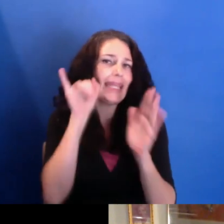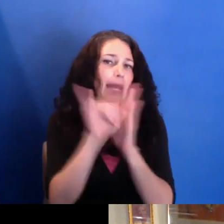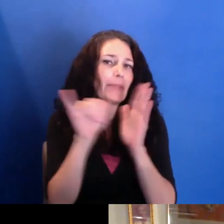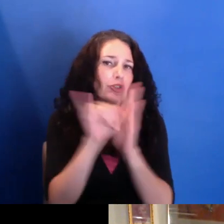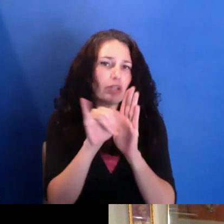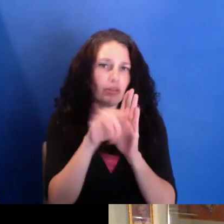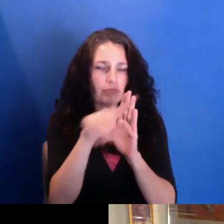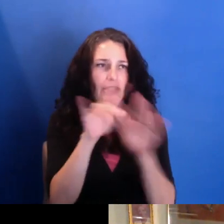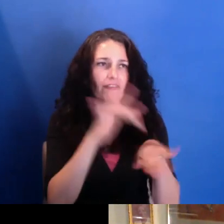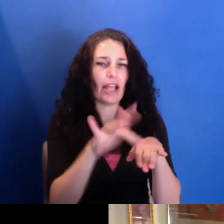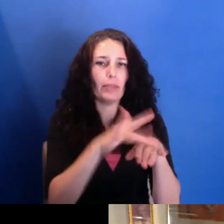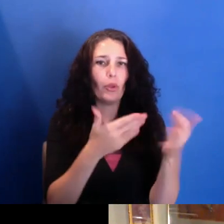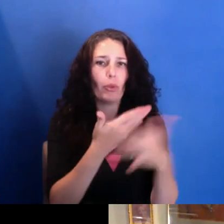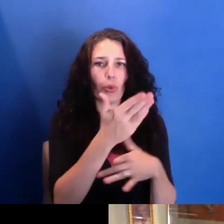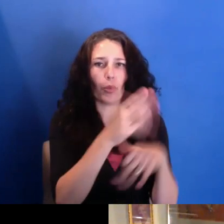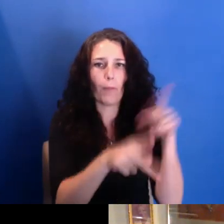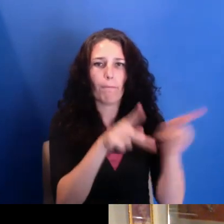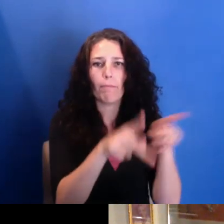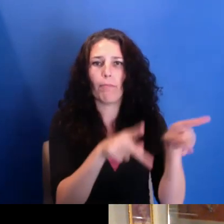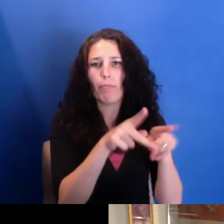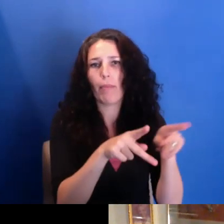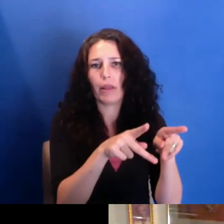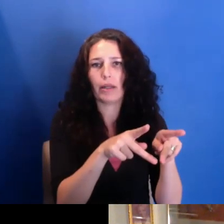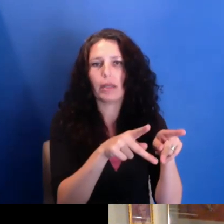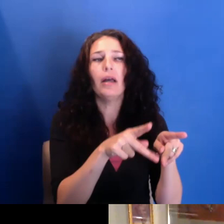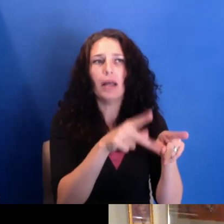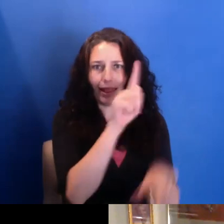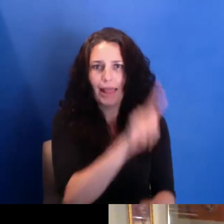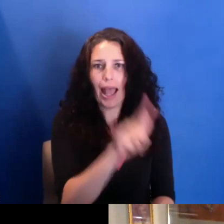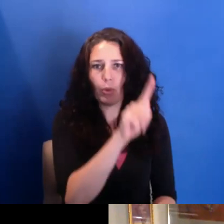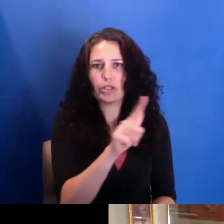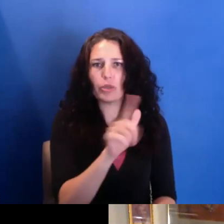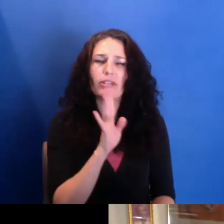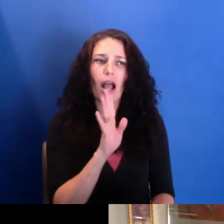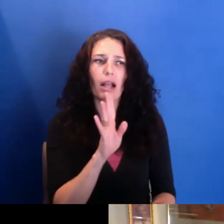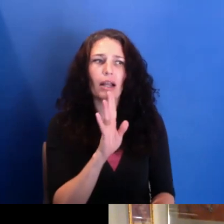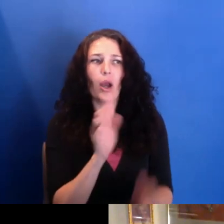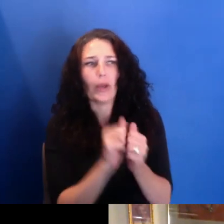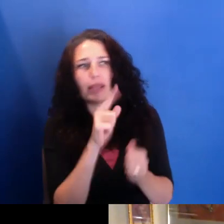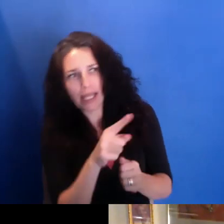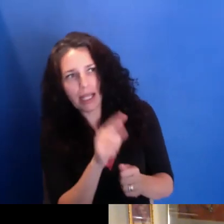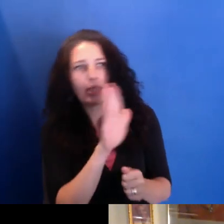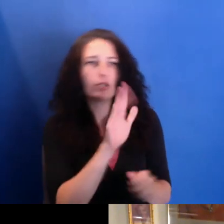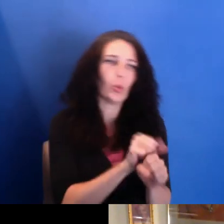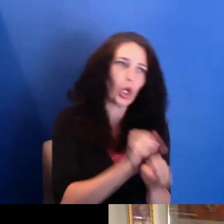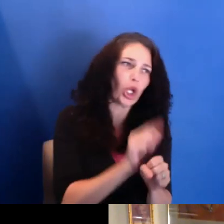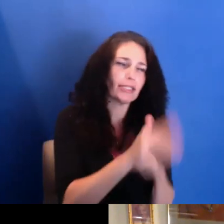And so we've talked with him just about his work and his process of archiving. So it's just a range, a range of just--